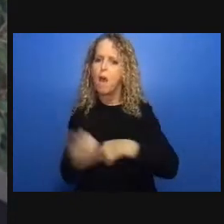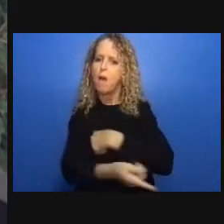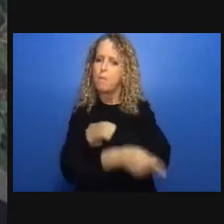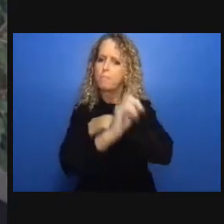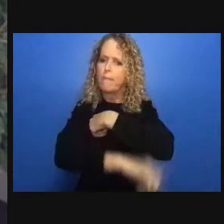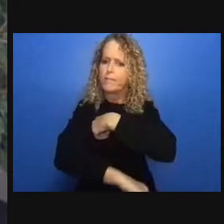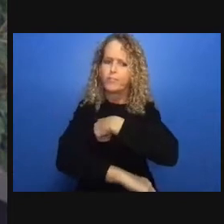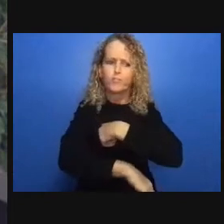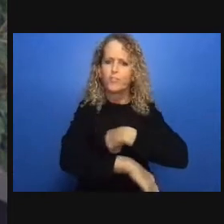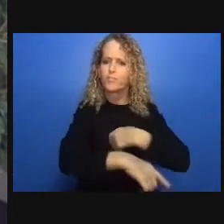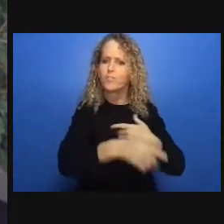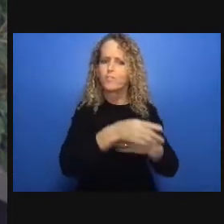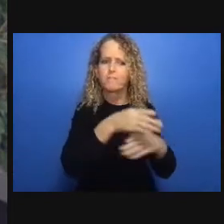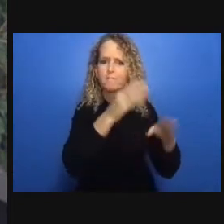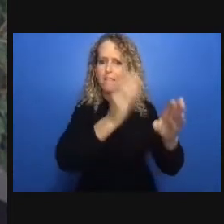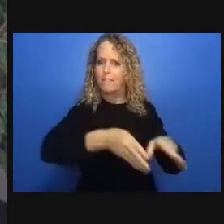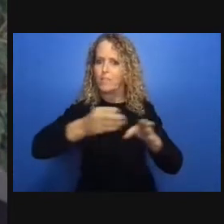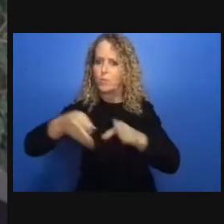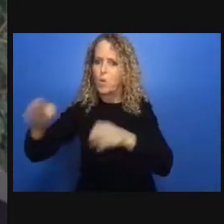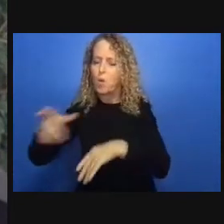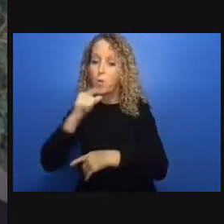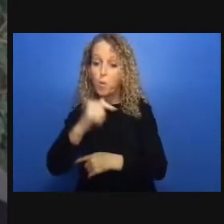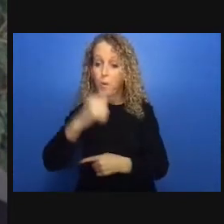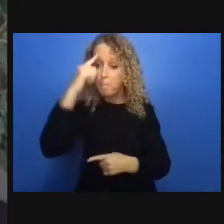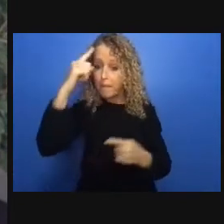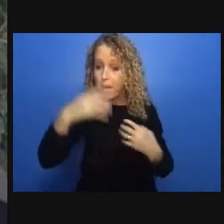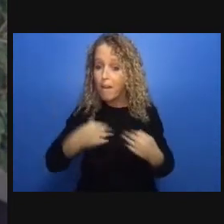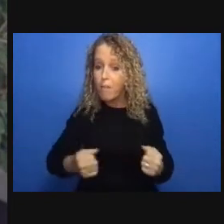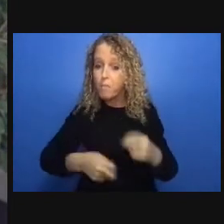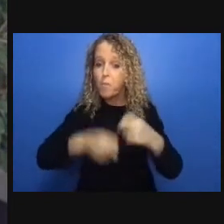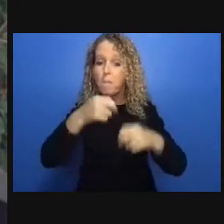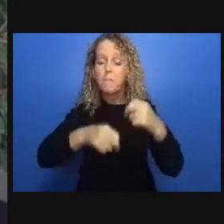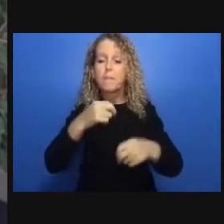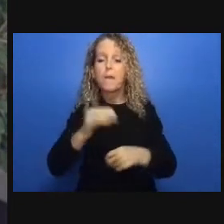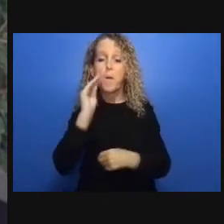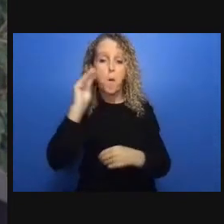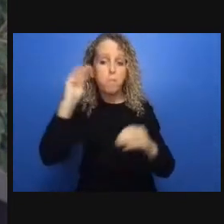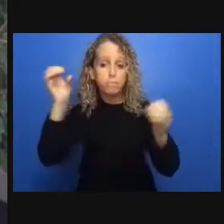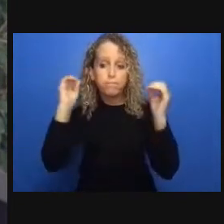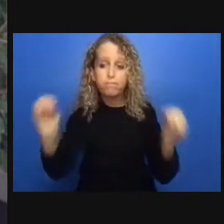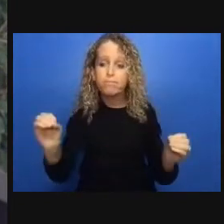I would like to invite our third panelist Martha Paynter to come forward and she is a doctoral